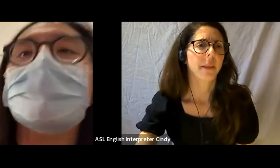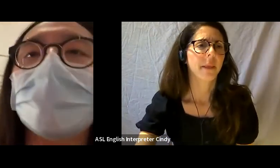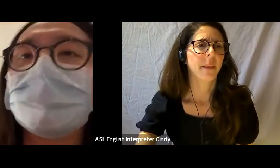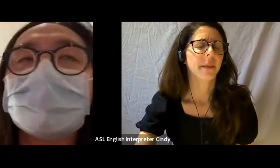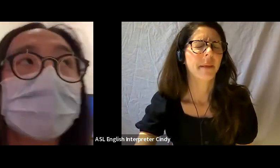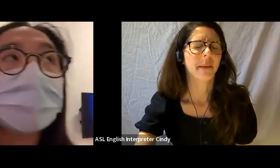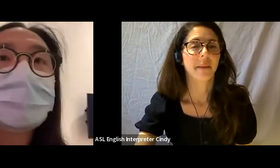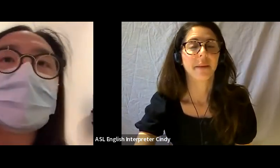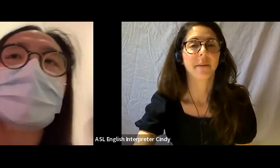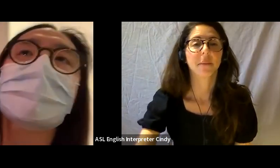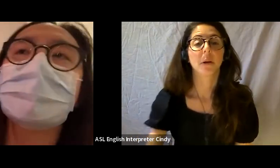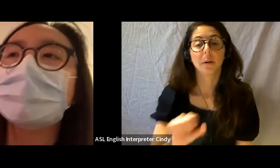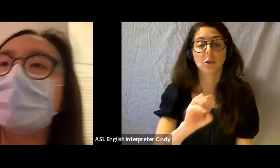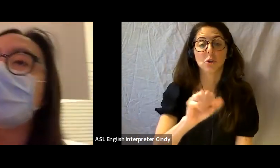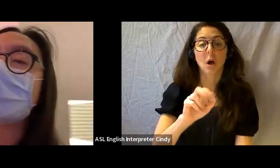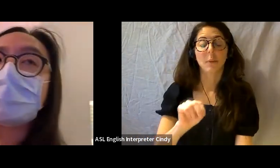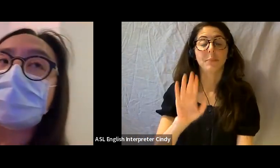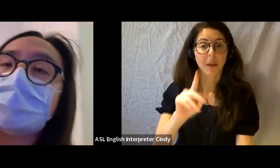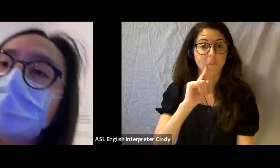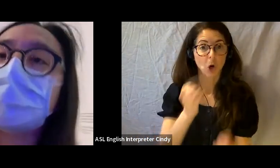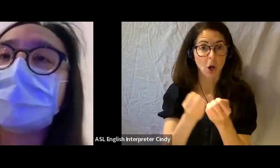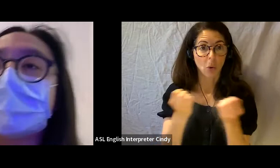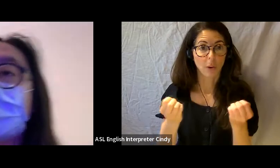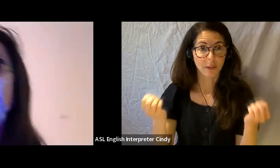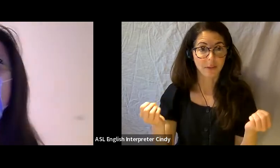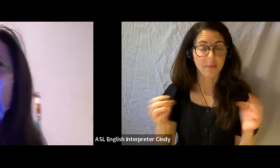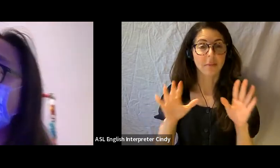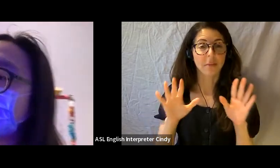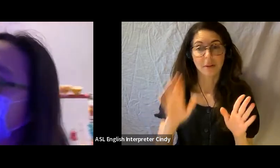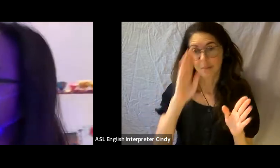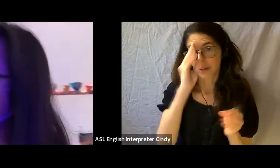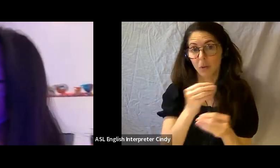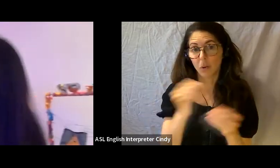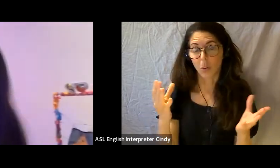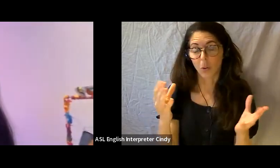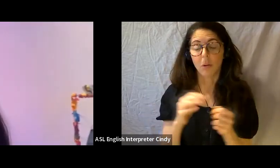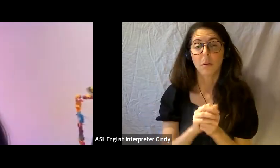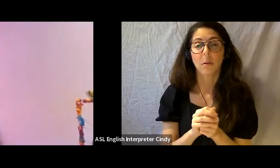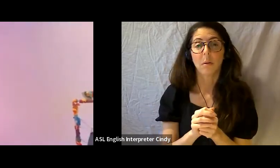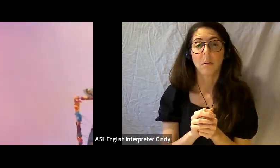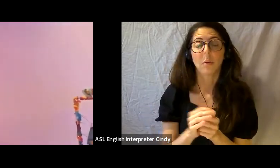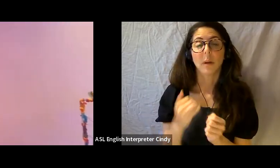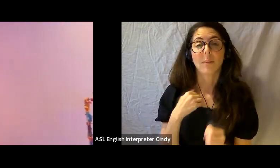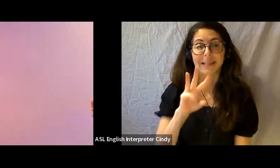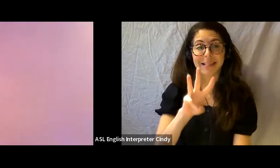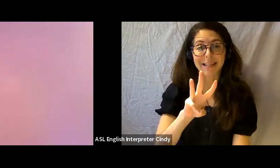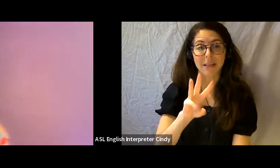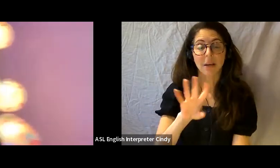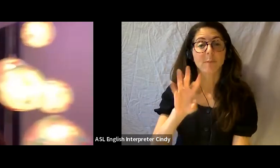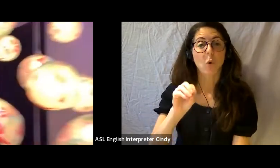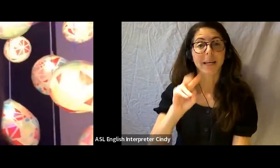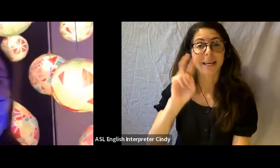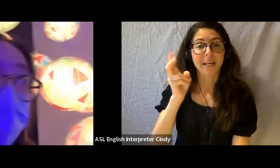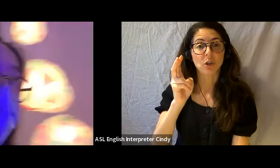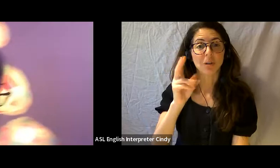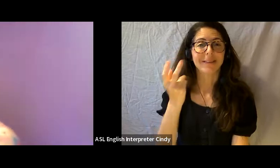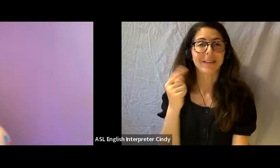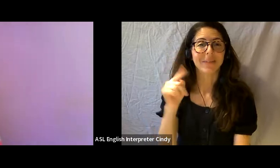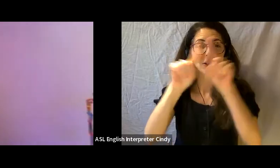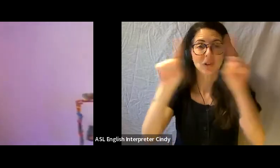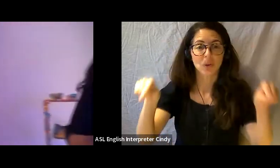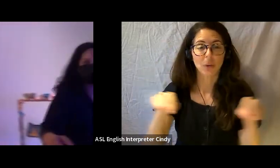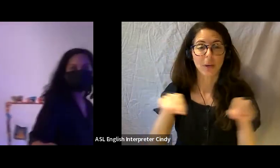On the topic of equipment, I should maybe just mention, we do have 6, 40” television screens along with media players for those.